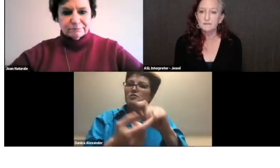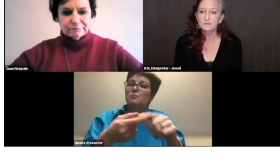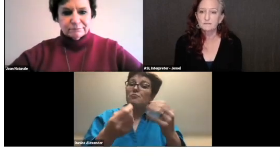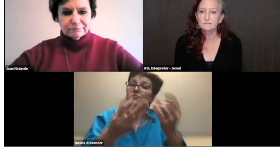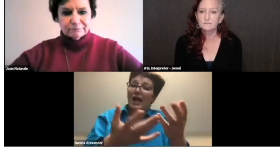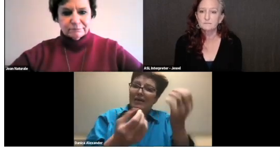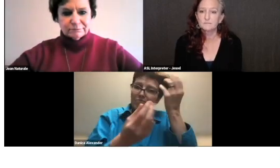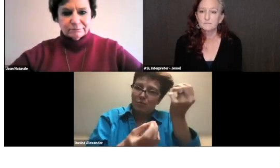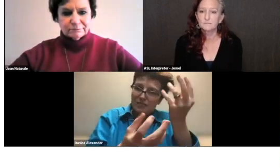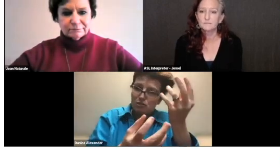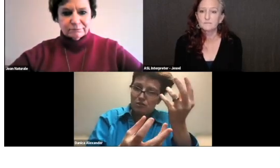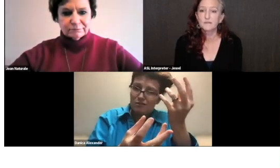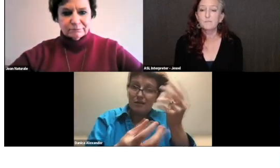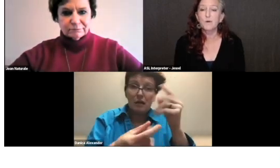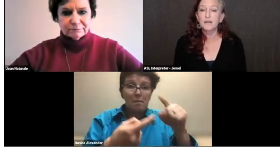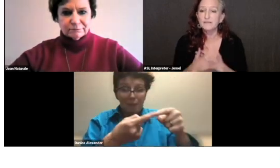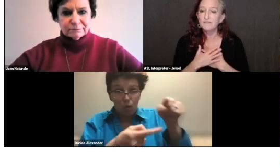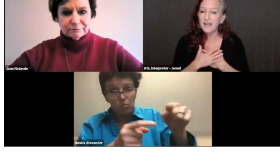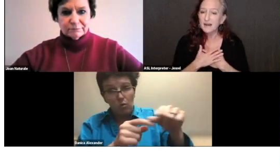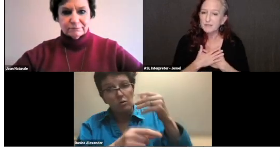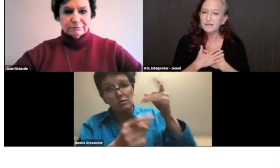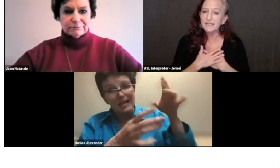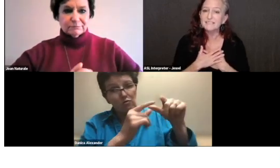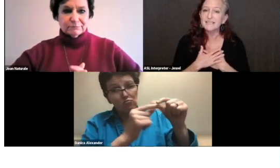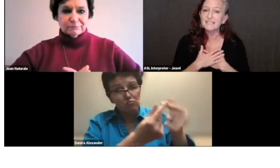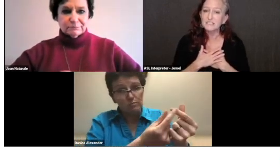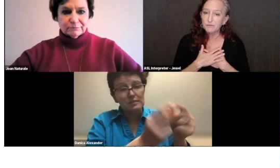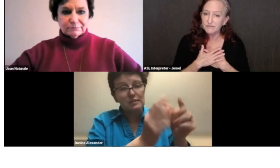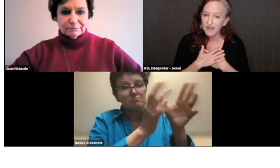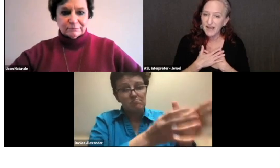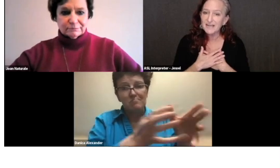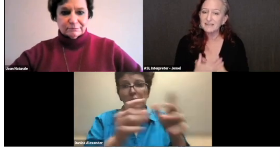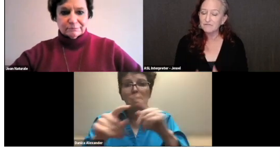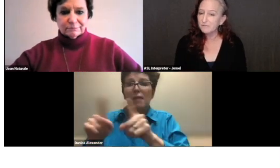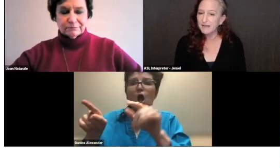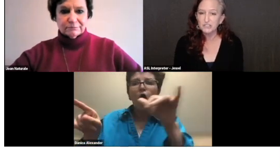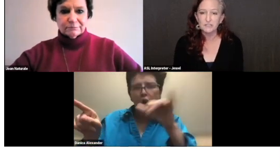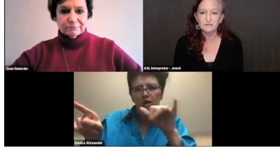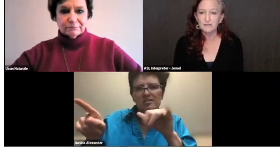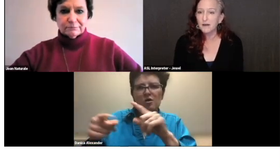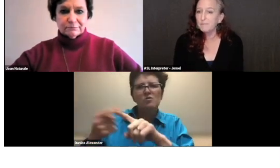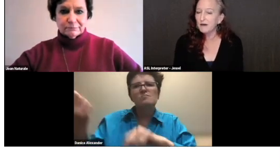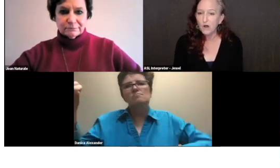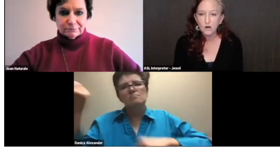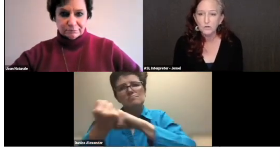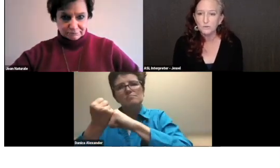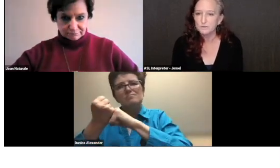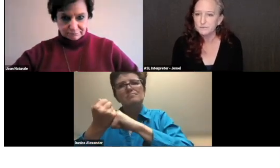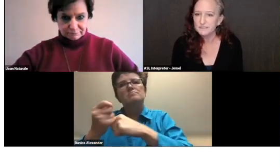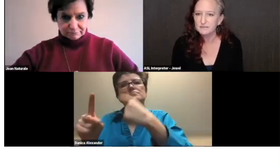So, the point of the library is to provide information about all groups.